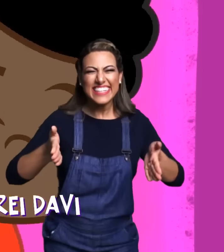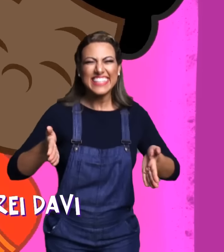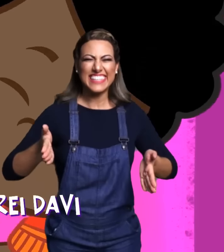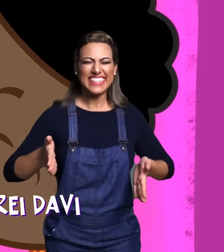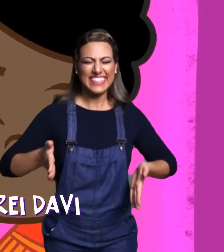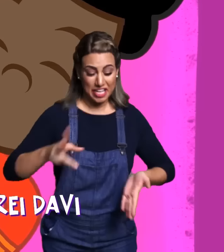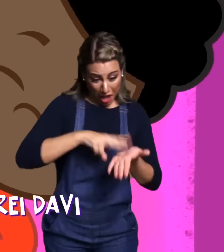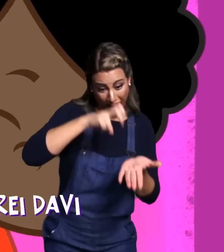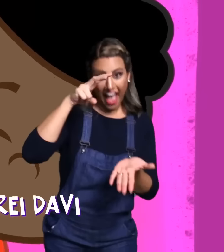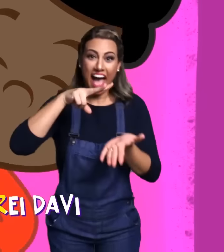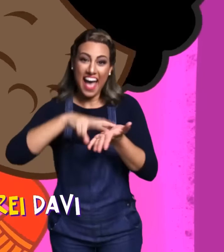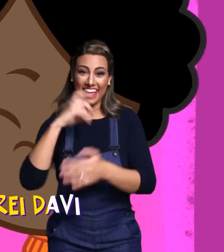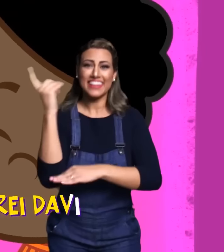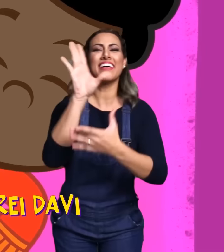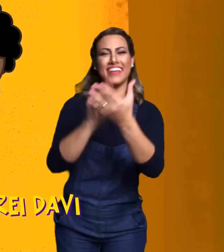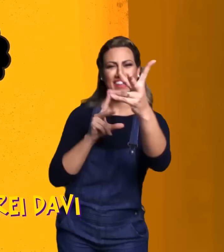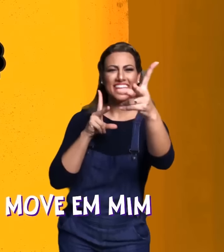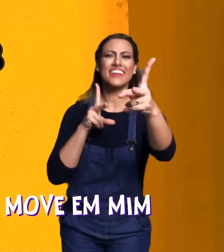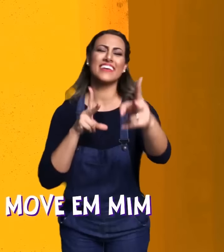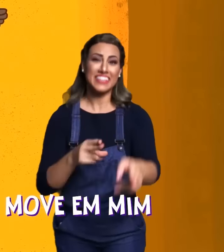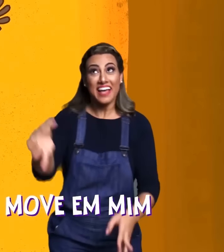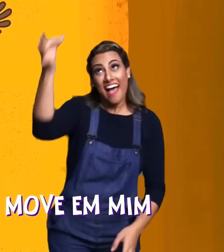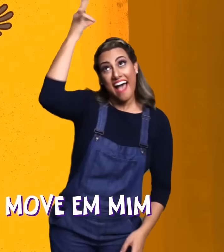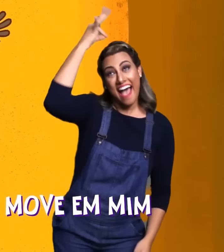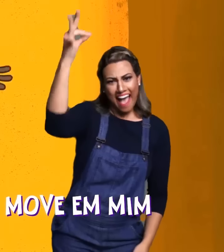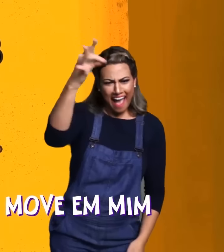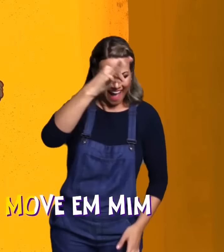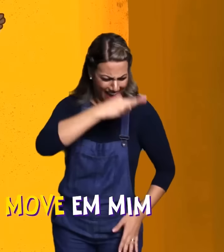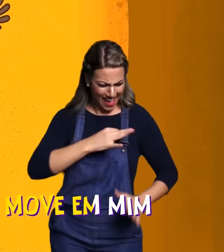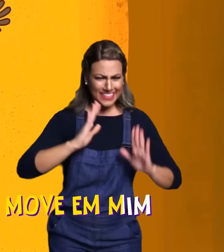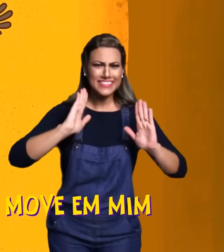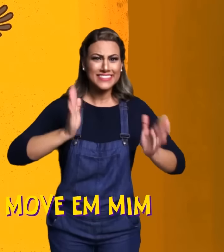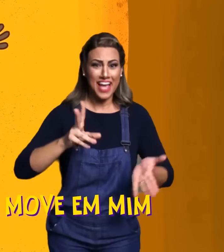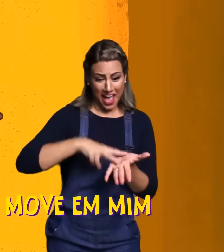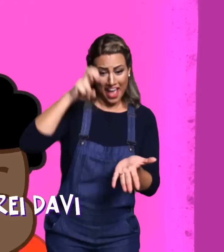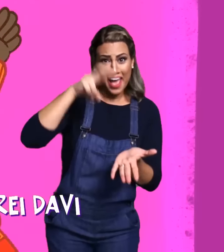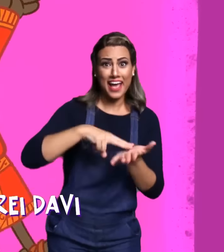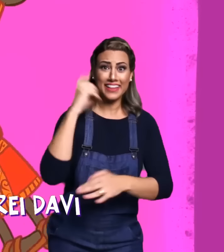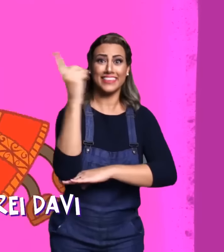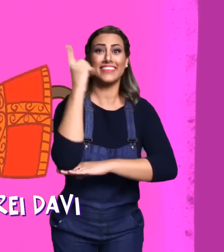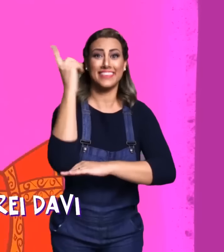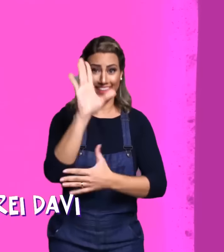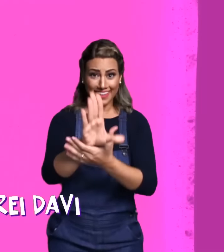JUMP LIKE KING DAVID IF THE SPIRIT OF GOD MOVES IN ME I JUMP LIKE KING DAVID I JUMP, I JUMP I JUMP LIKE KING DAVID I JUMP